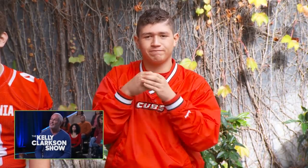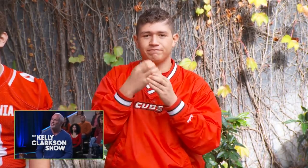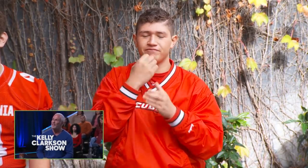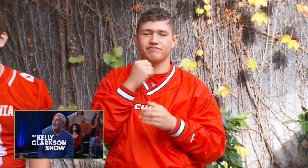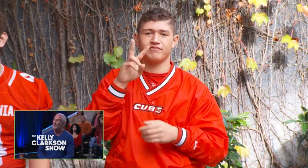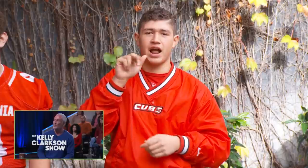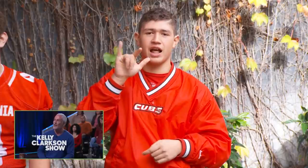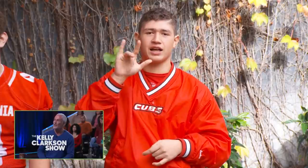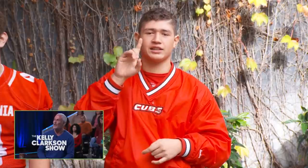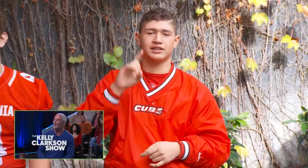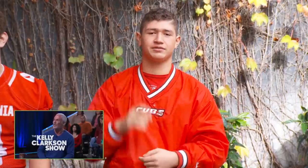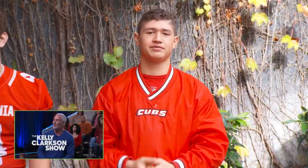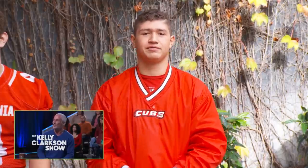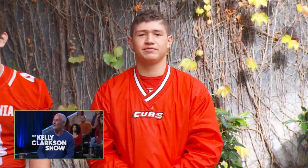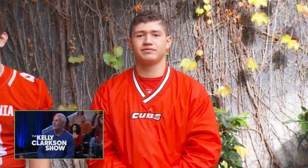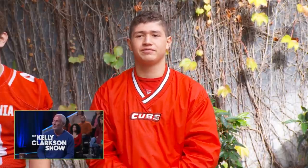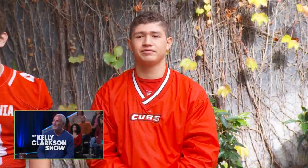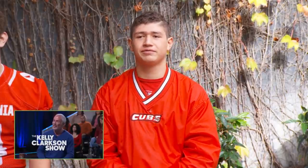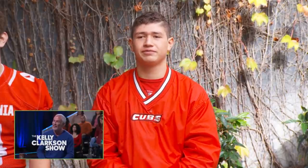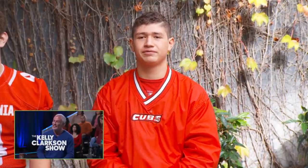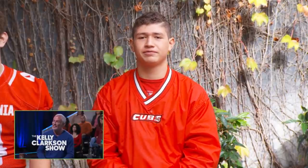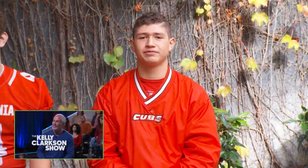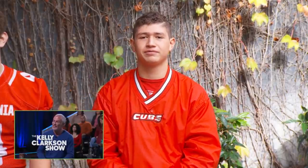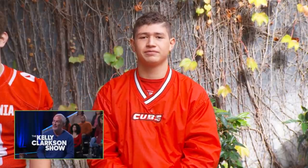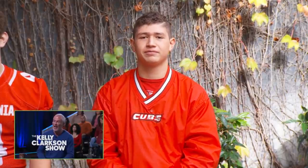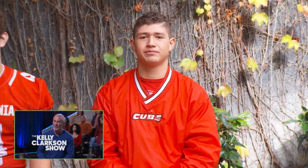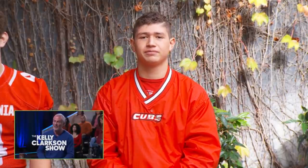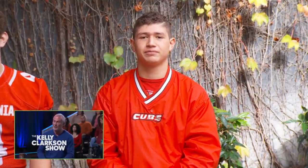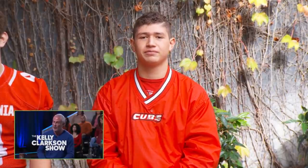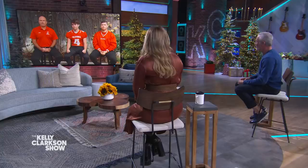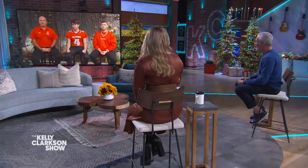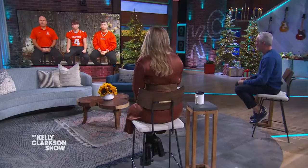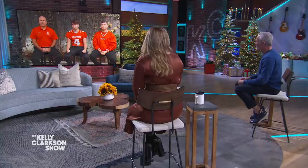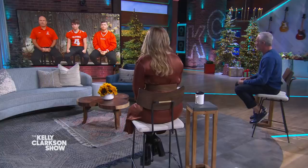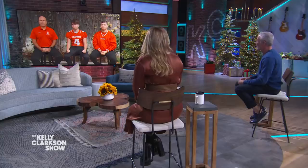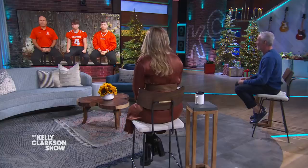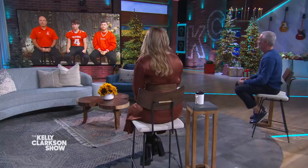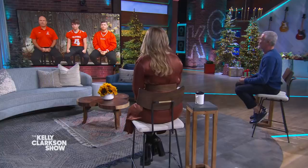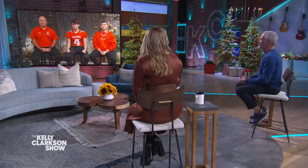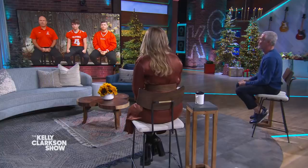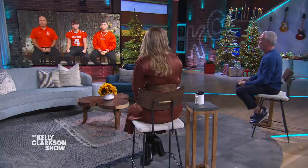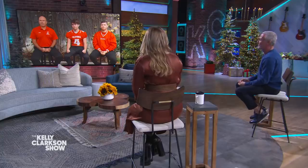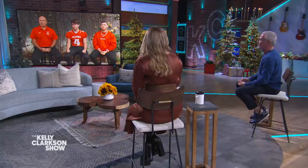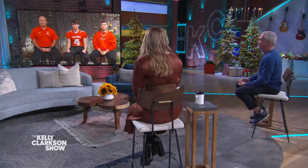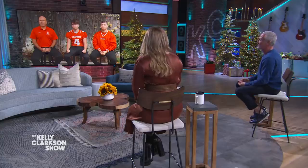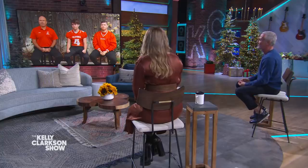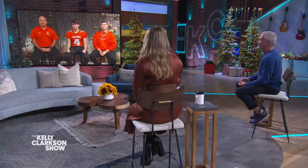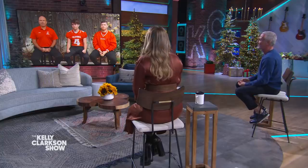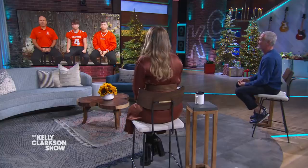It's the advantage we have over hearing people. And, you know, having this brotherhood has really helped us through the season.